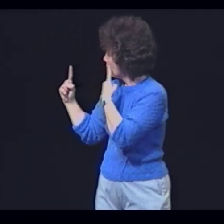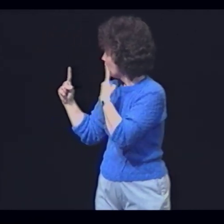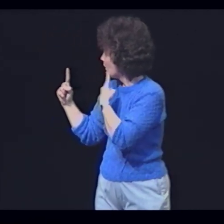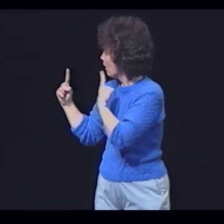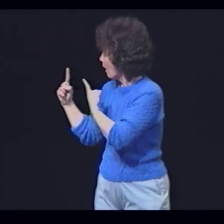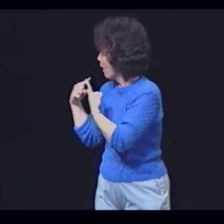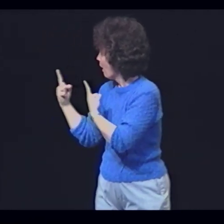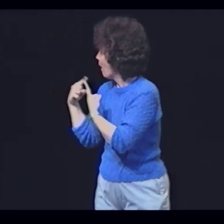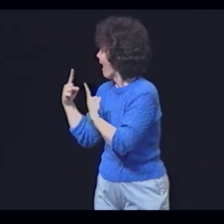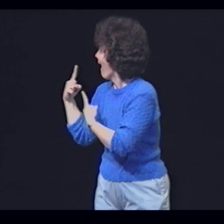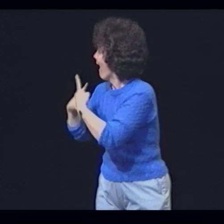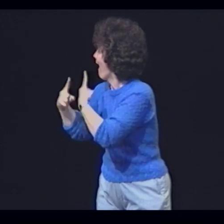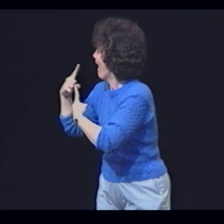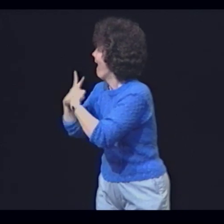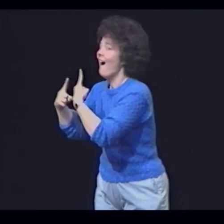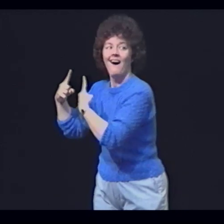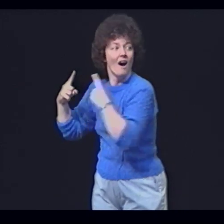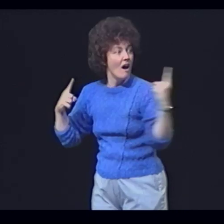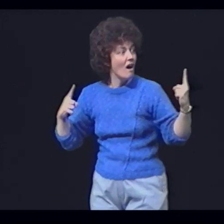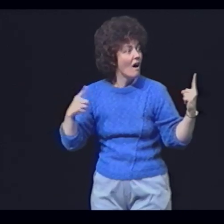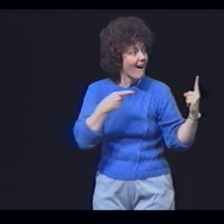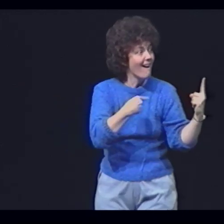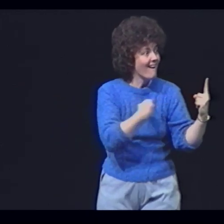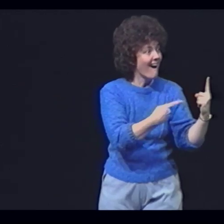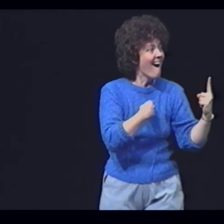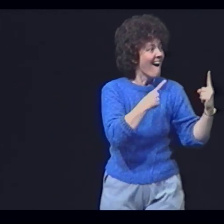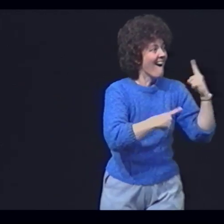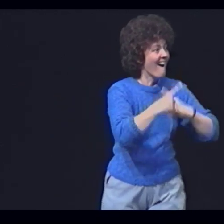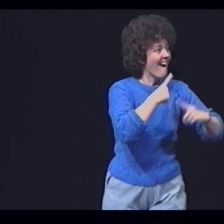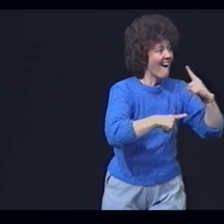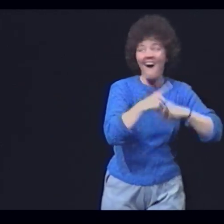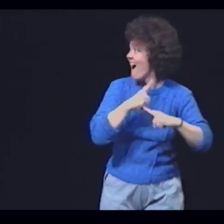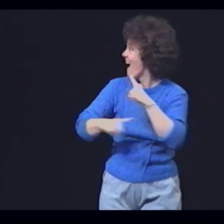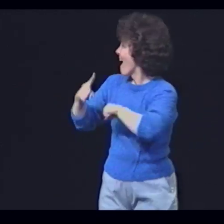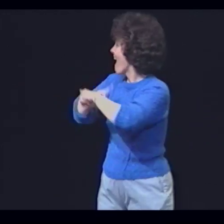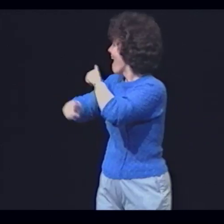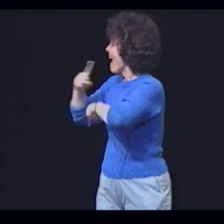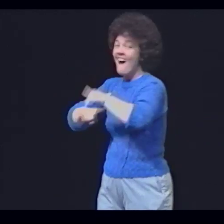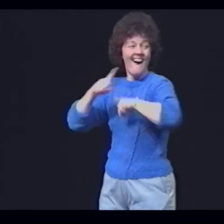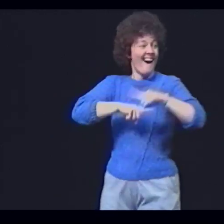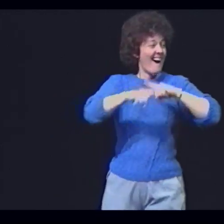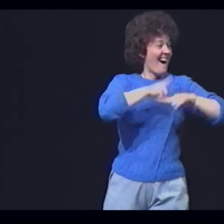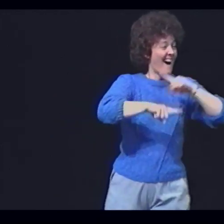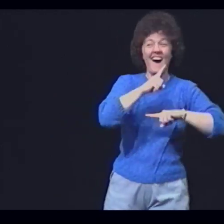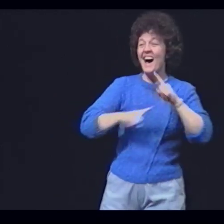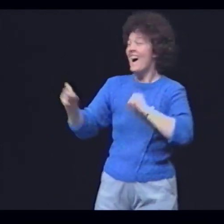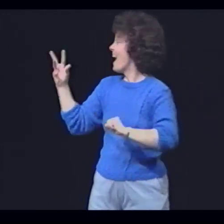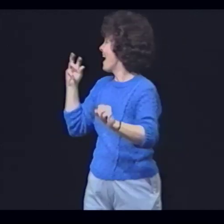Deafness, a bond, not a barrier More joined us as we discovered our articulate hands